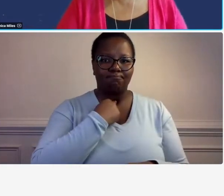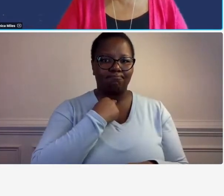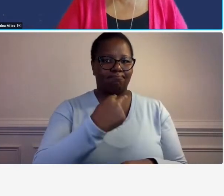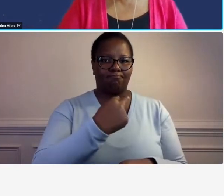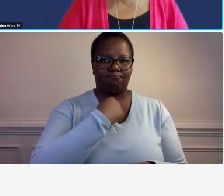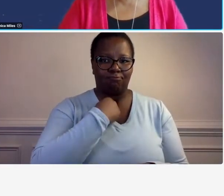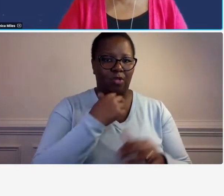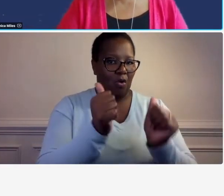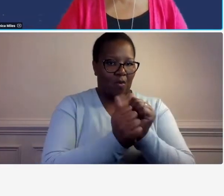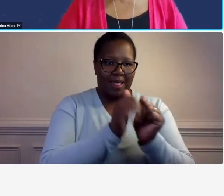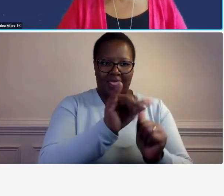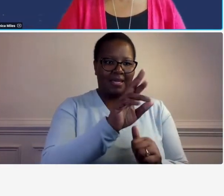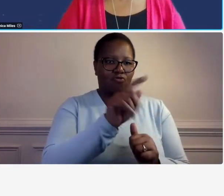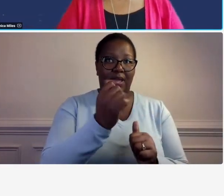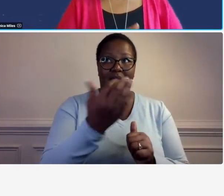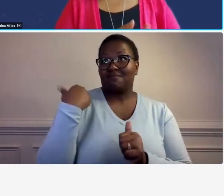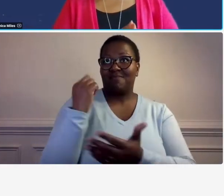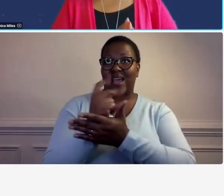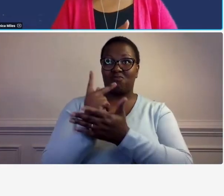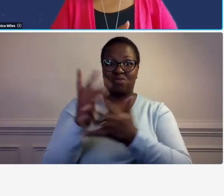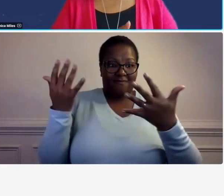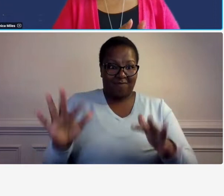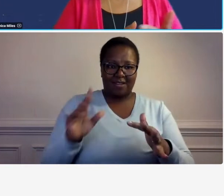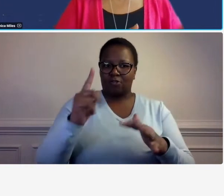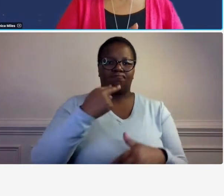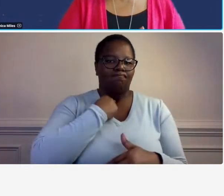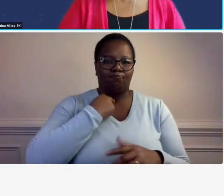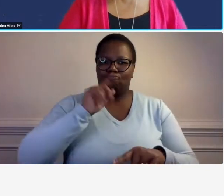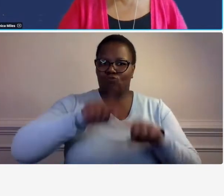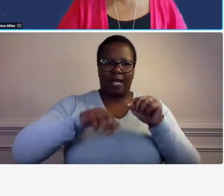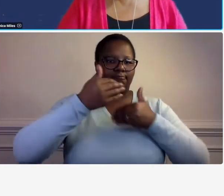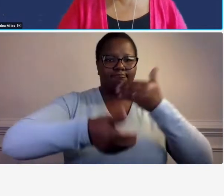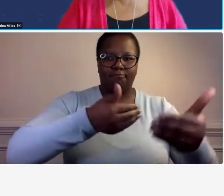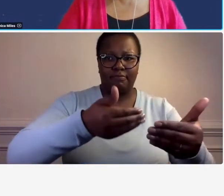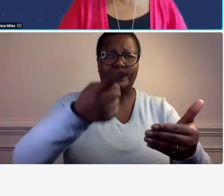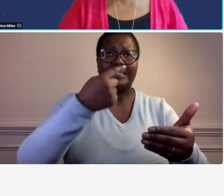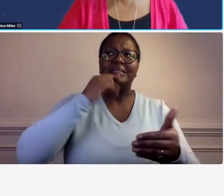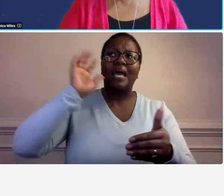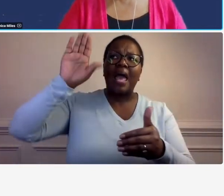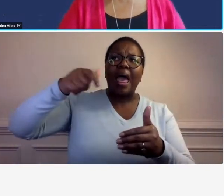approved rate so you can't say hey you know there was a previously approved rate on file from 2020